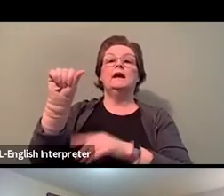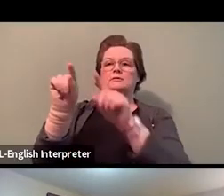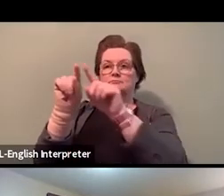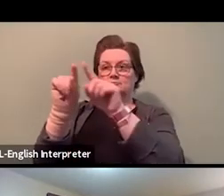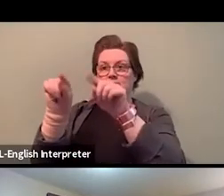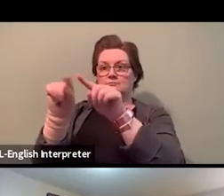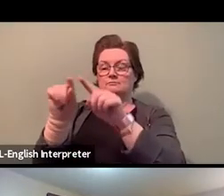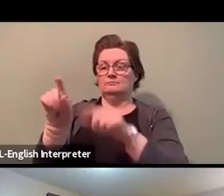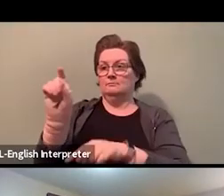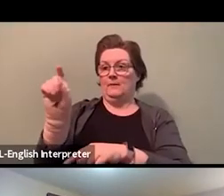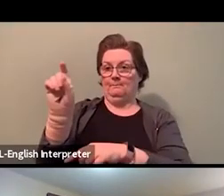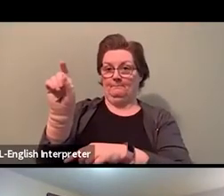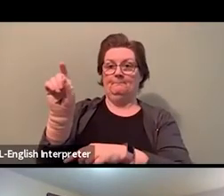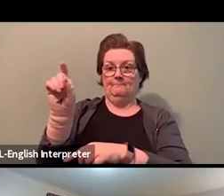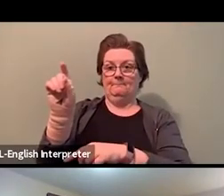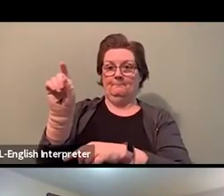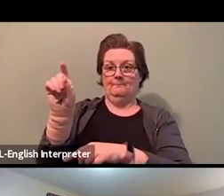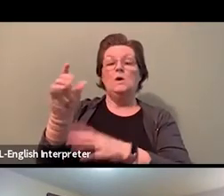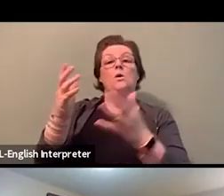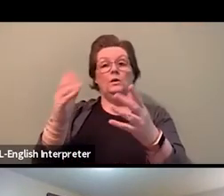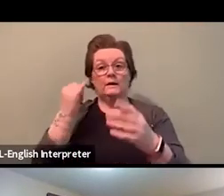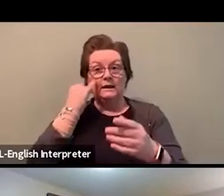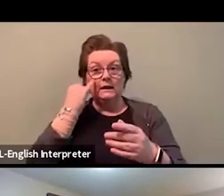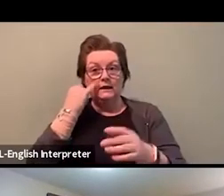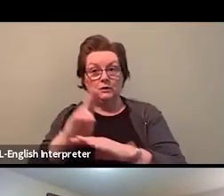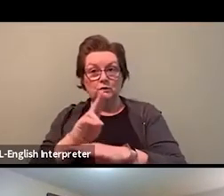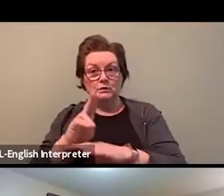or on the Facebook comments section.